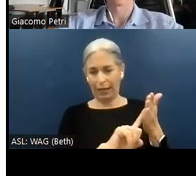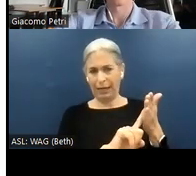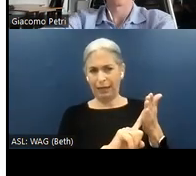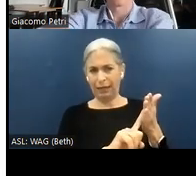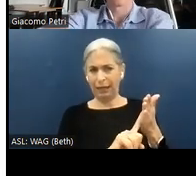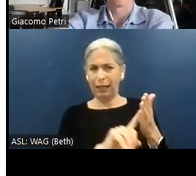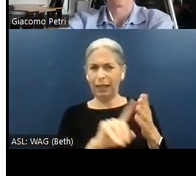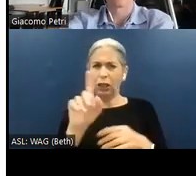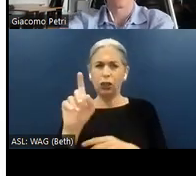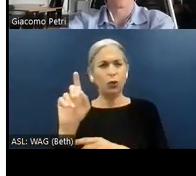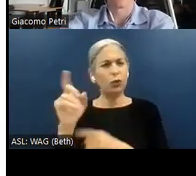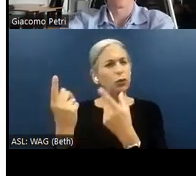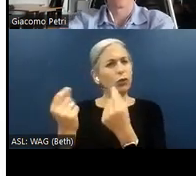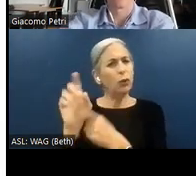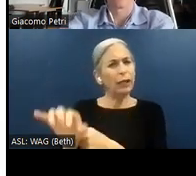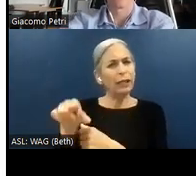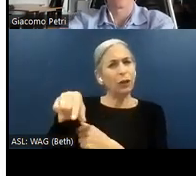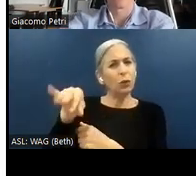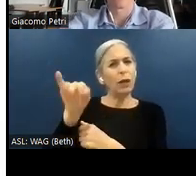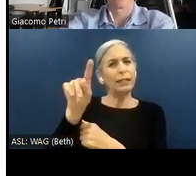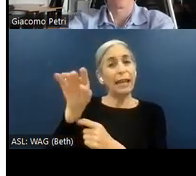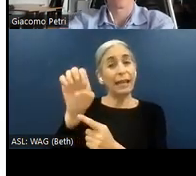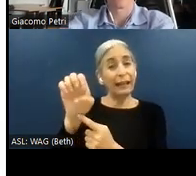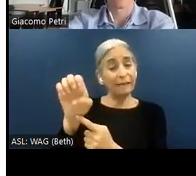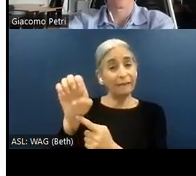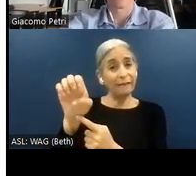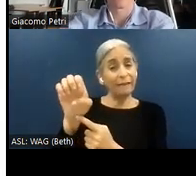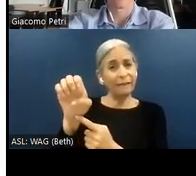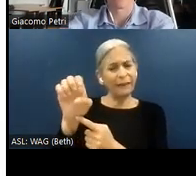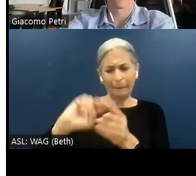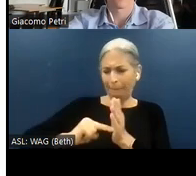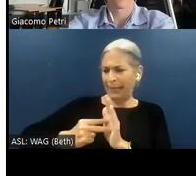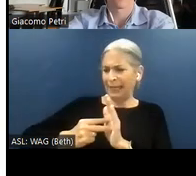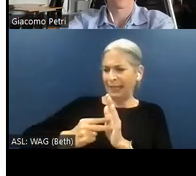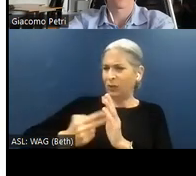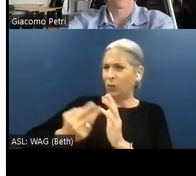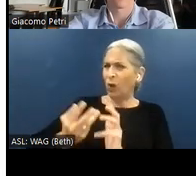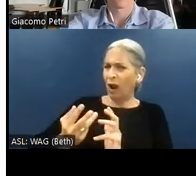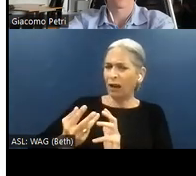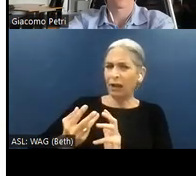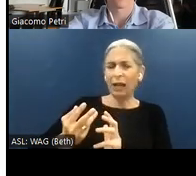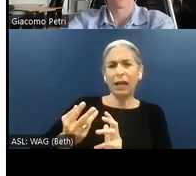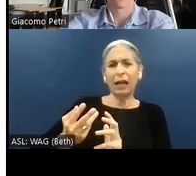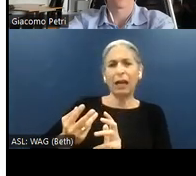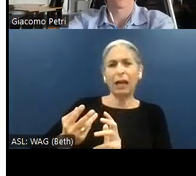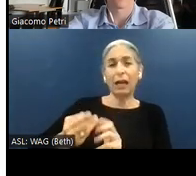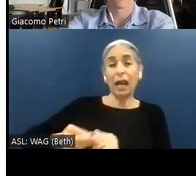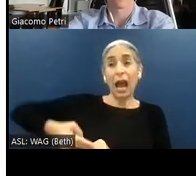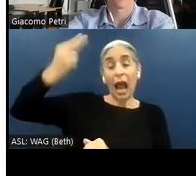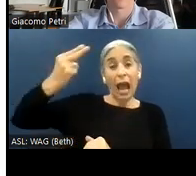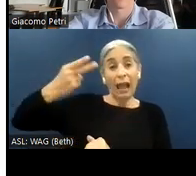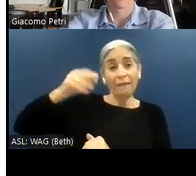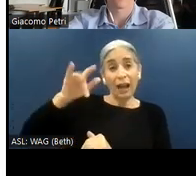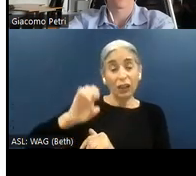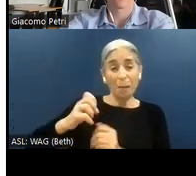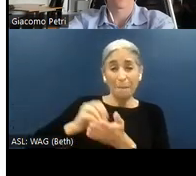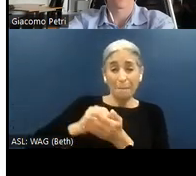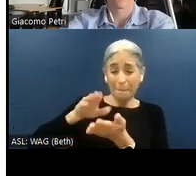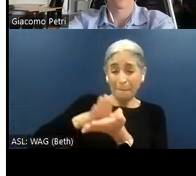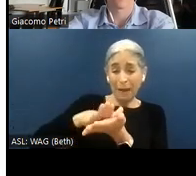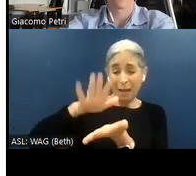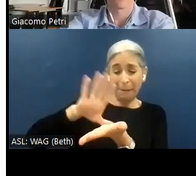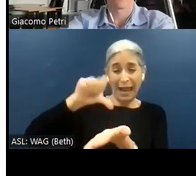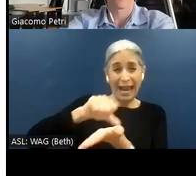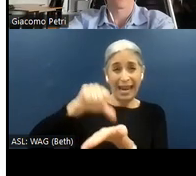audit? With this, I mean do I need a high volume of pages to be audited? Or do I need